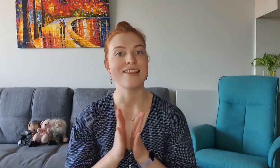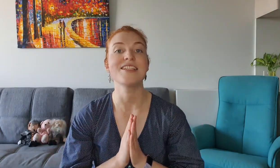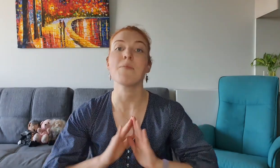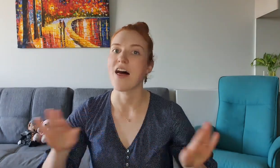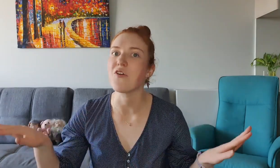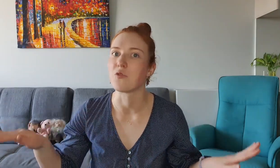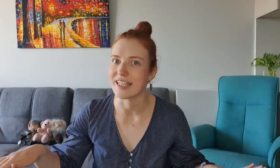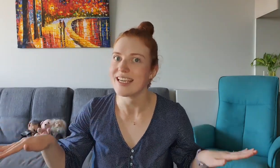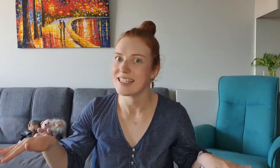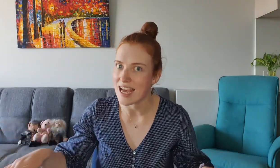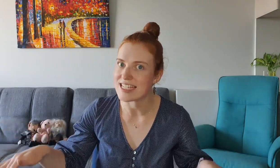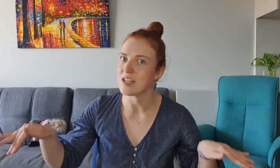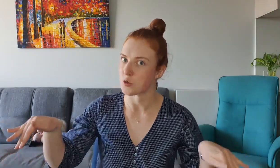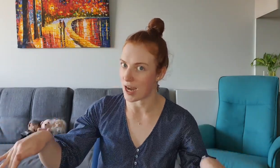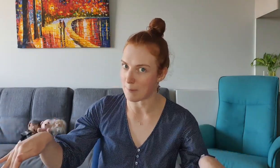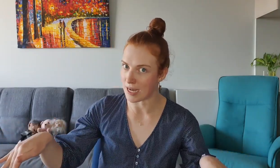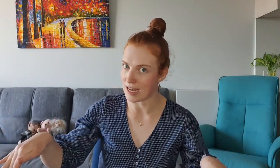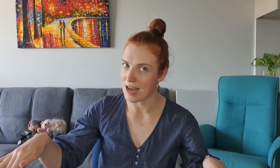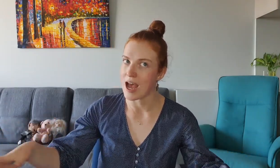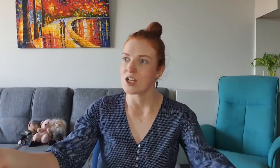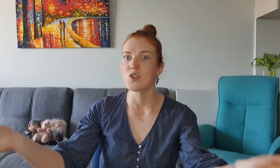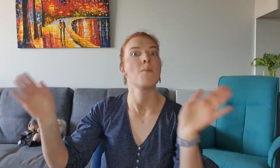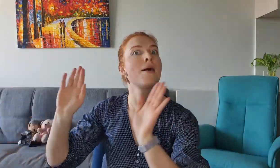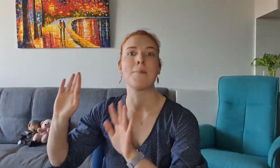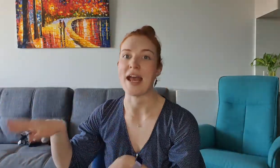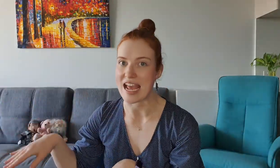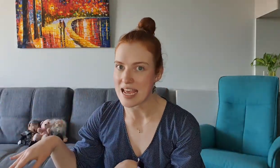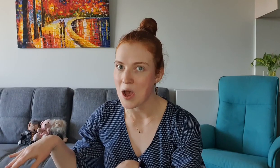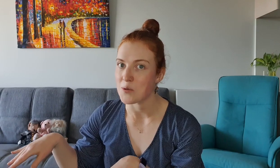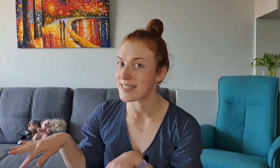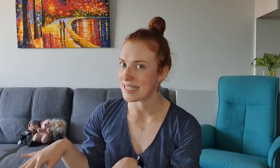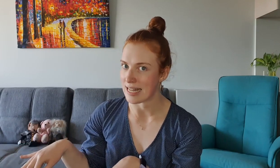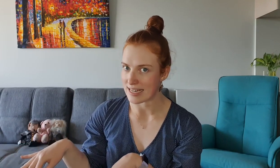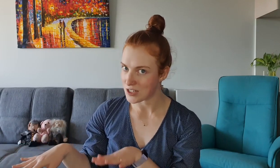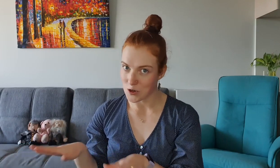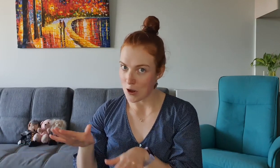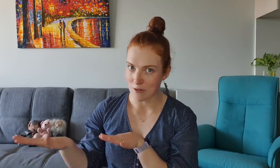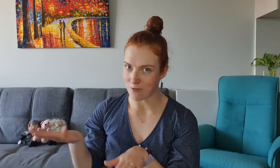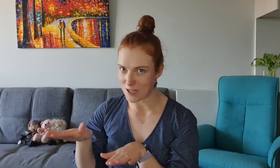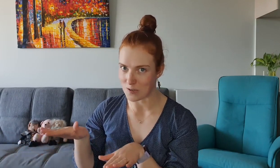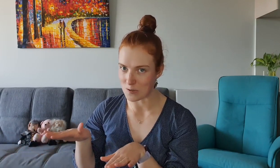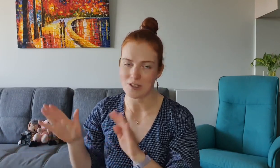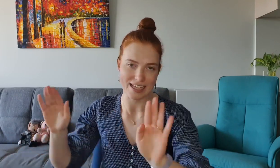Then there's some other really exciting drama So Mamé was in line to do her confessional